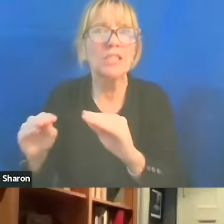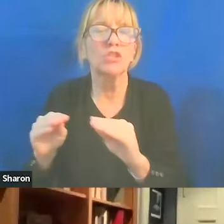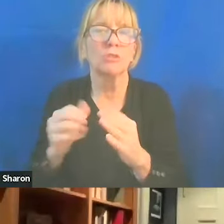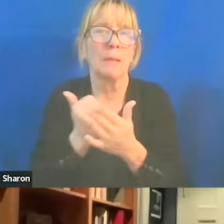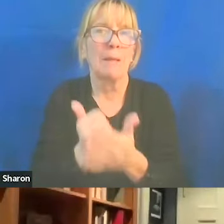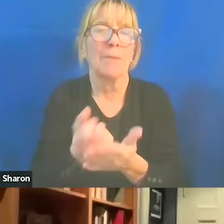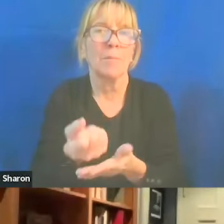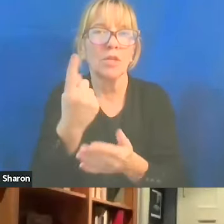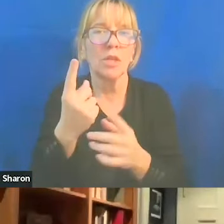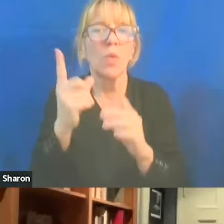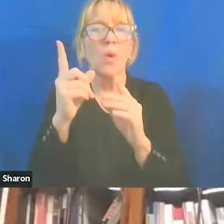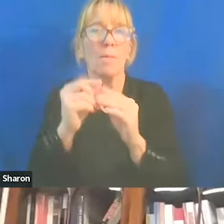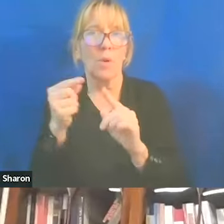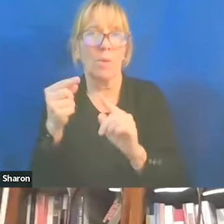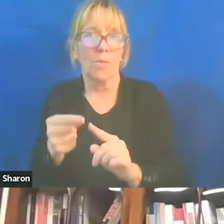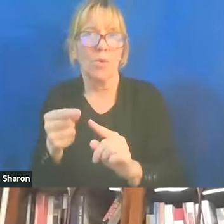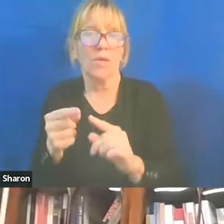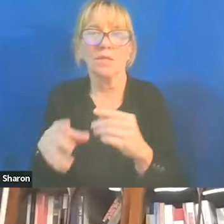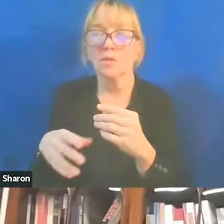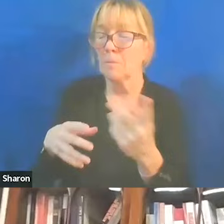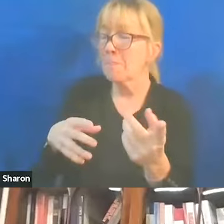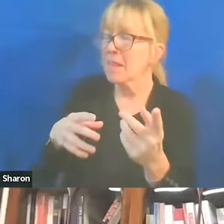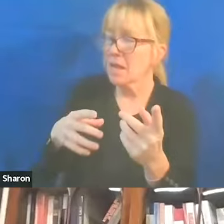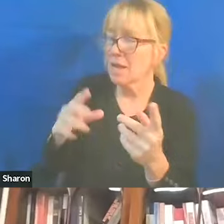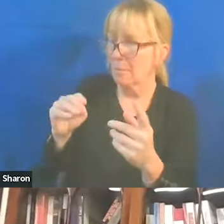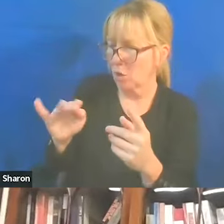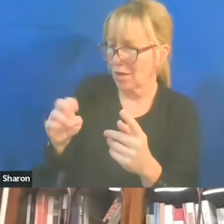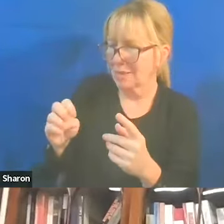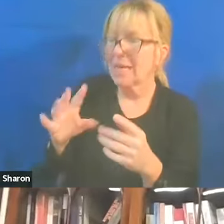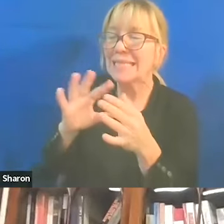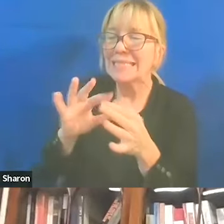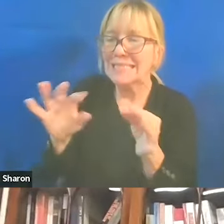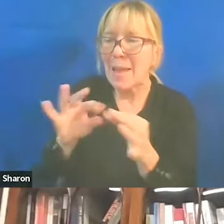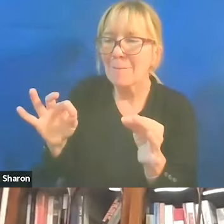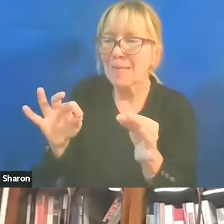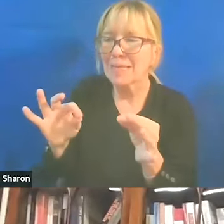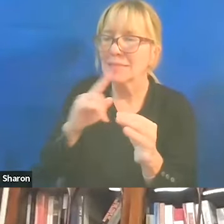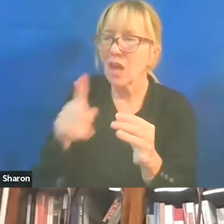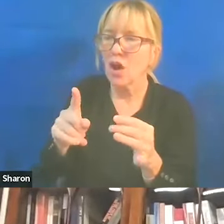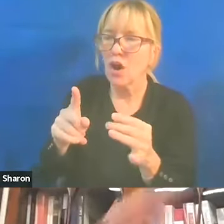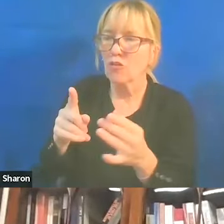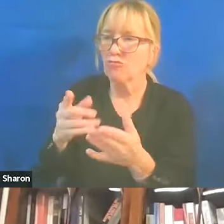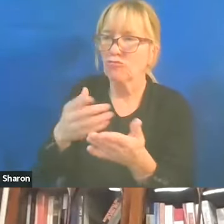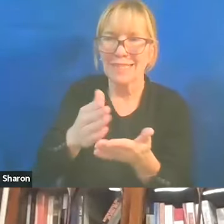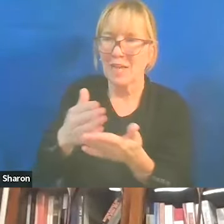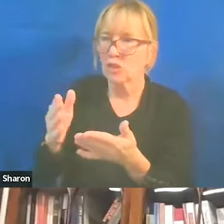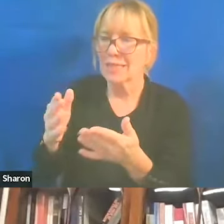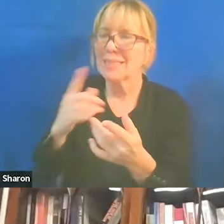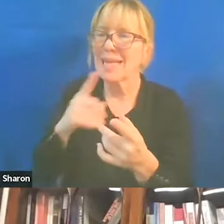I agree that statements are inherently reductionist. You know, and it's kind of contrary to the mission